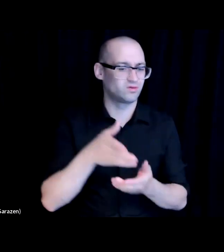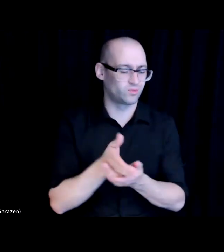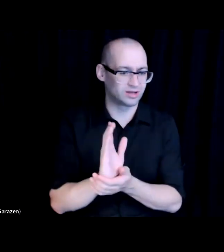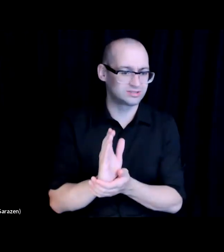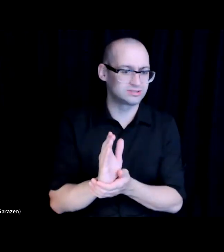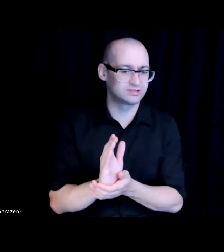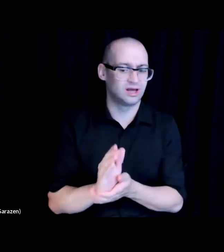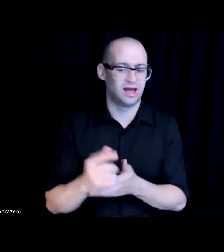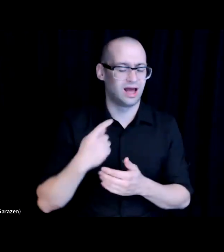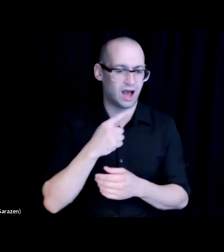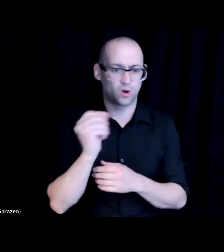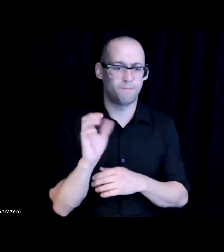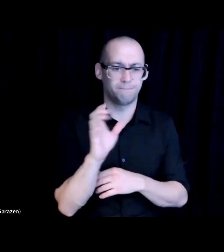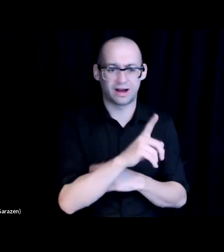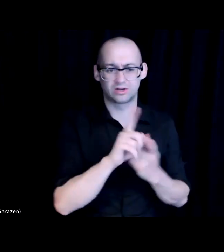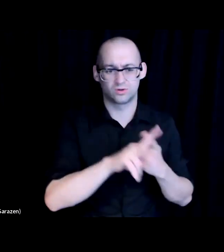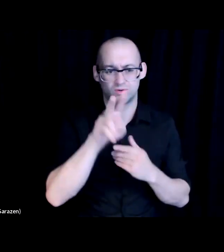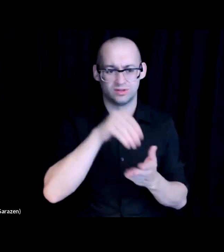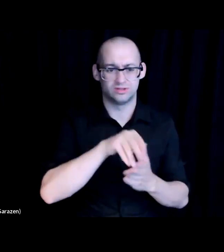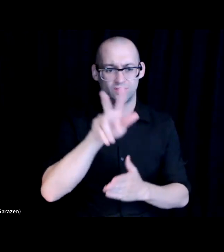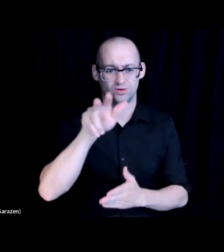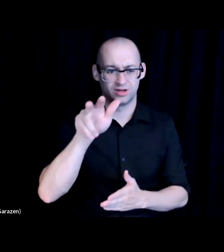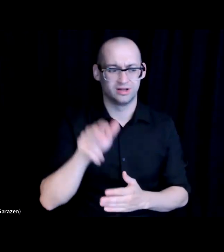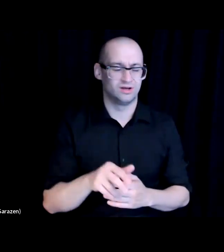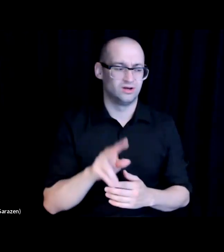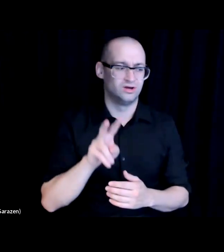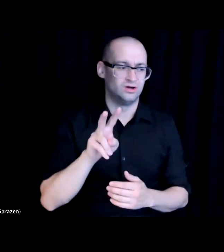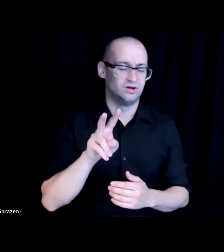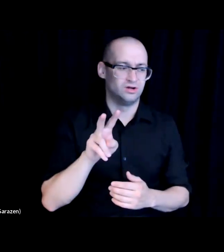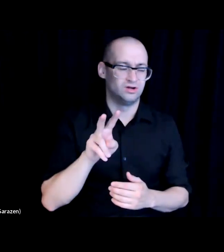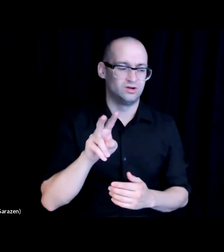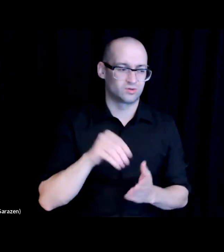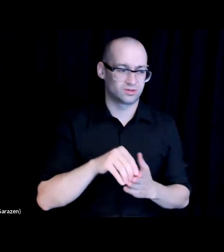to 2013 when the conversation we were having was much more anchored in.